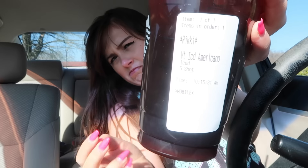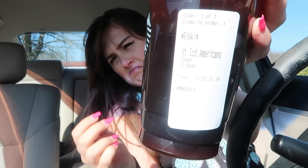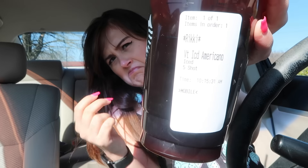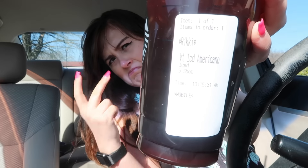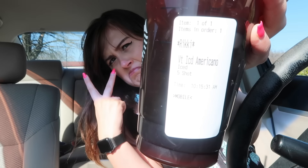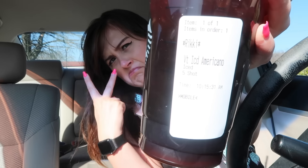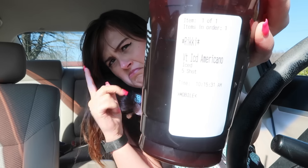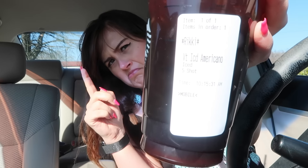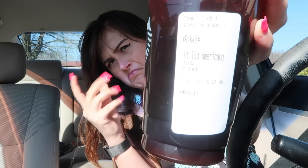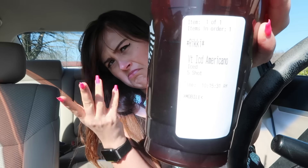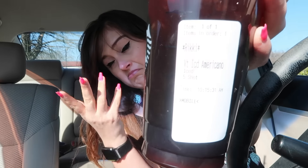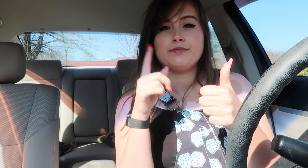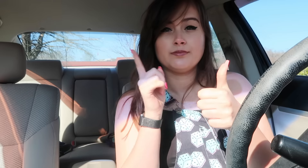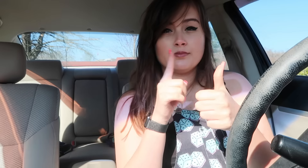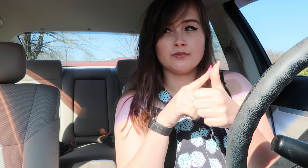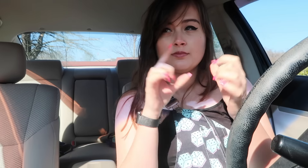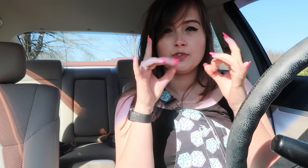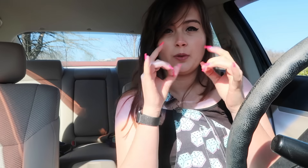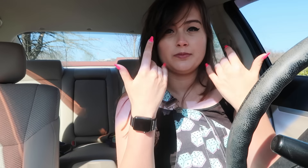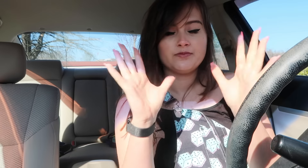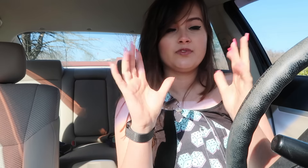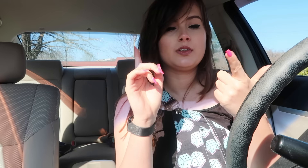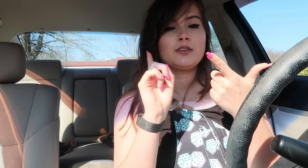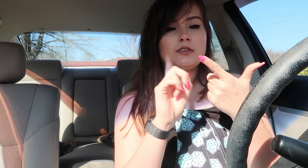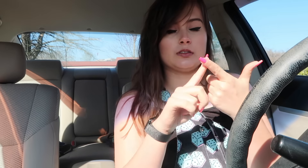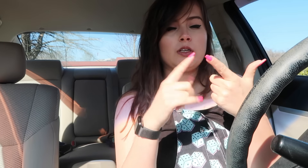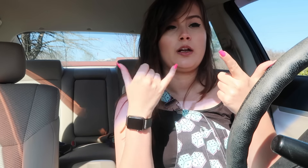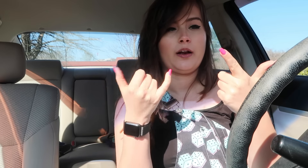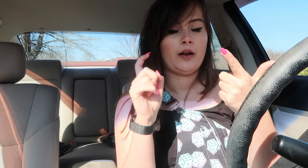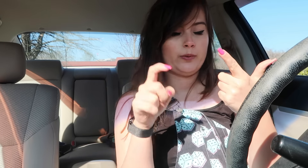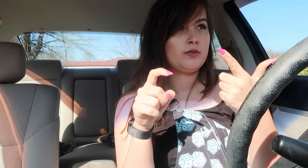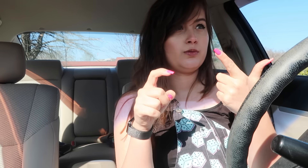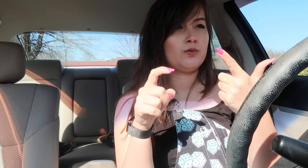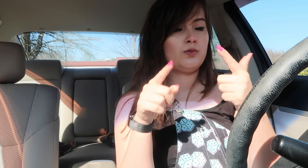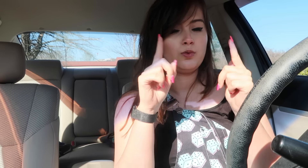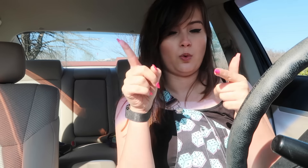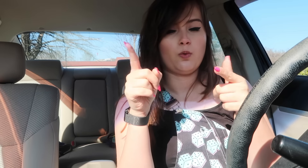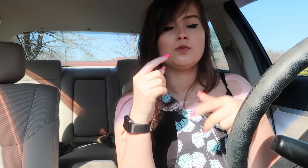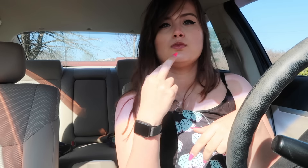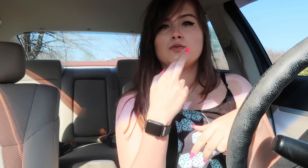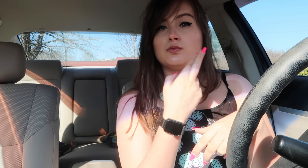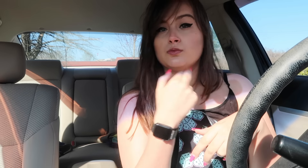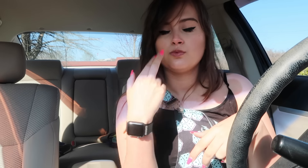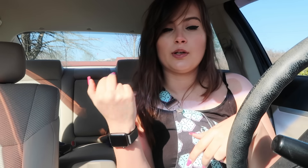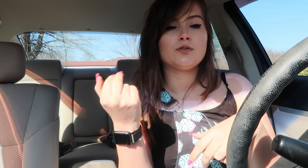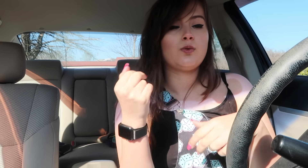Can you see that? Starbucks is done. Now I have to go to a restaurant.